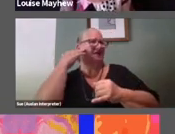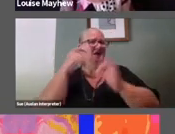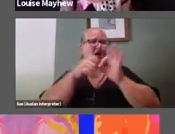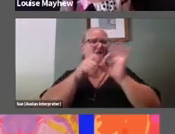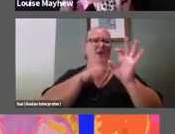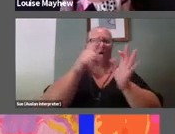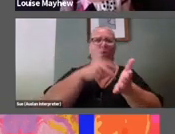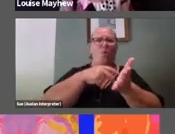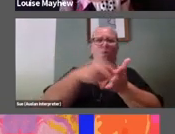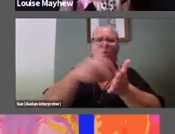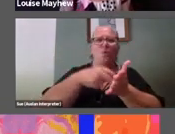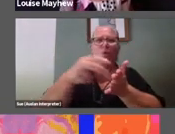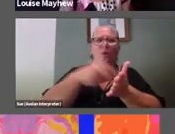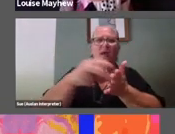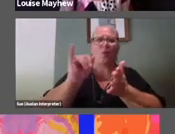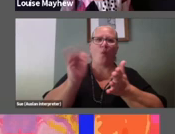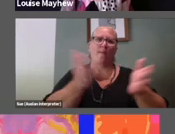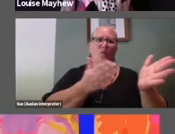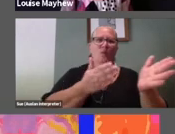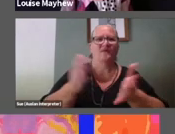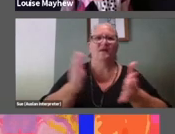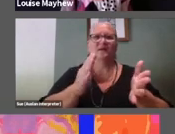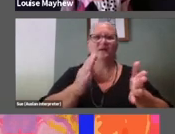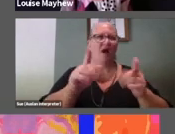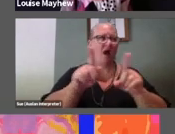the same way that toddlers play musical instruments.